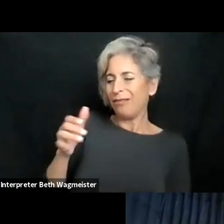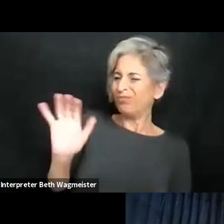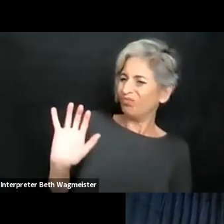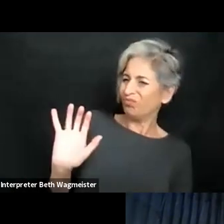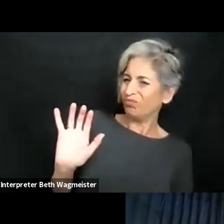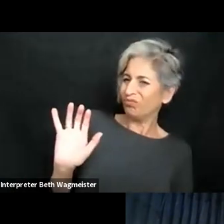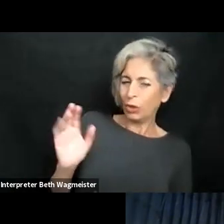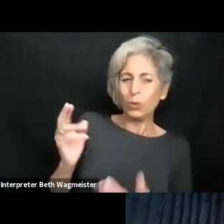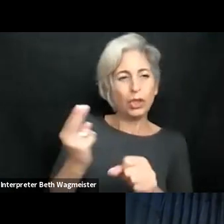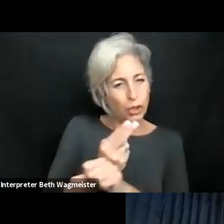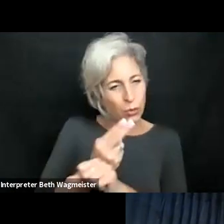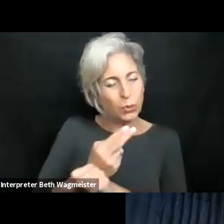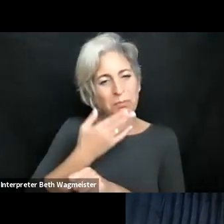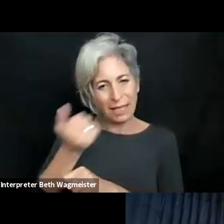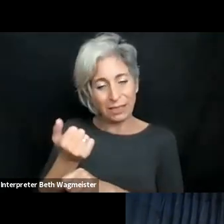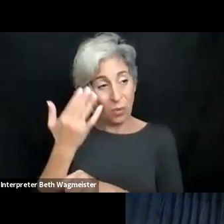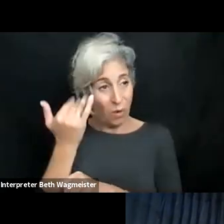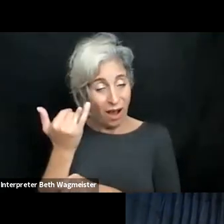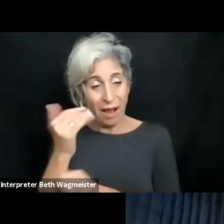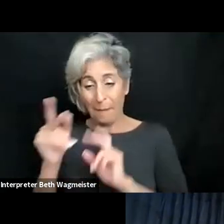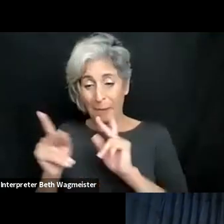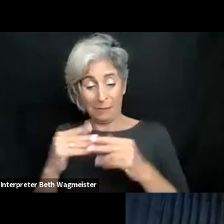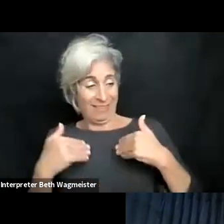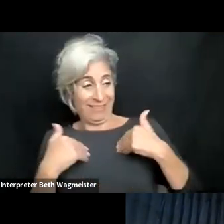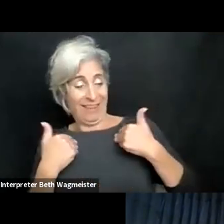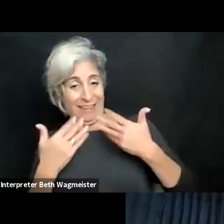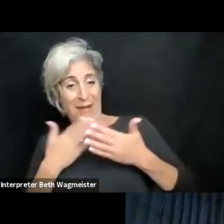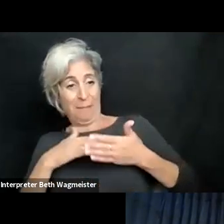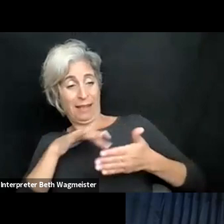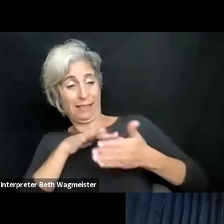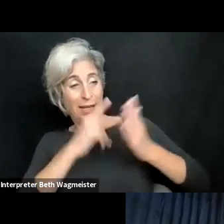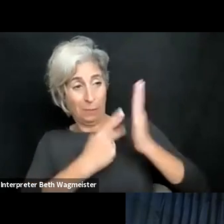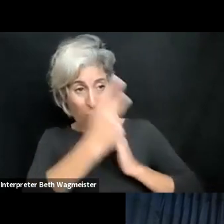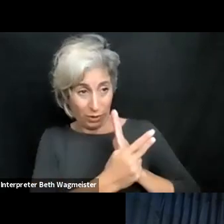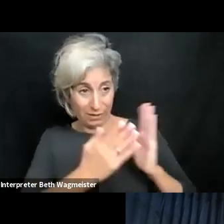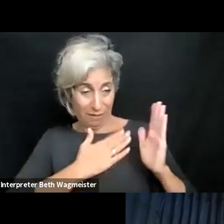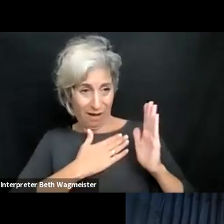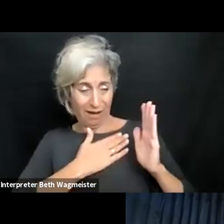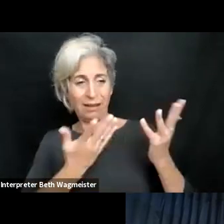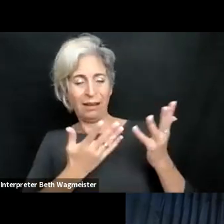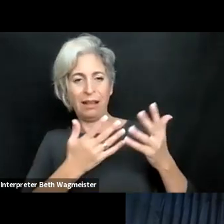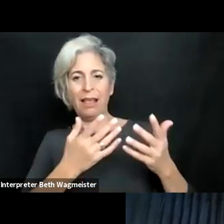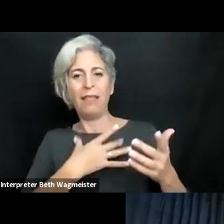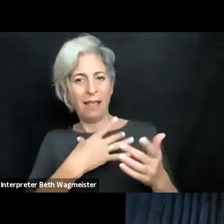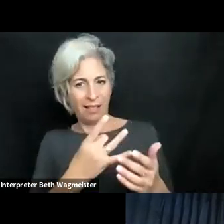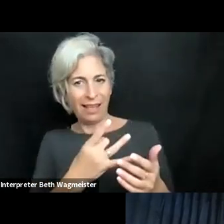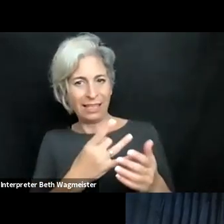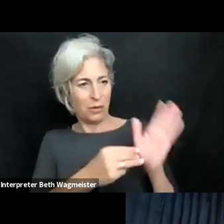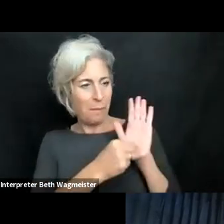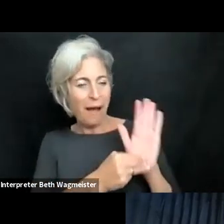danger to go from the technology side to it, but I feel like we can make use of this, because young people like